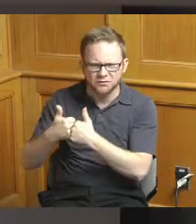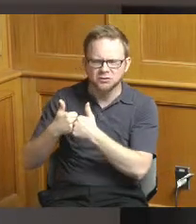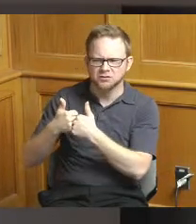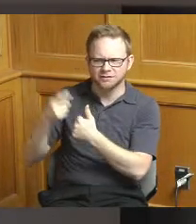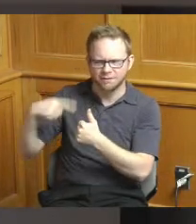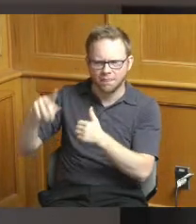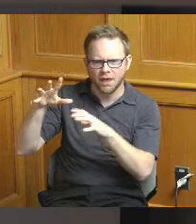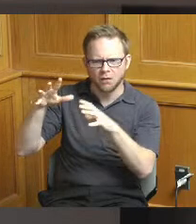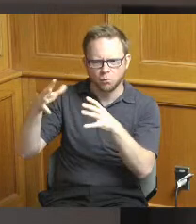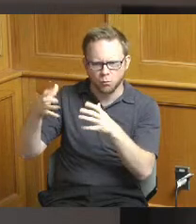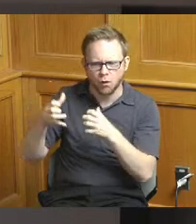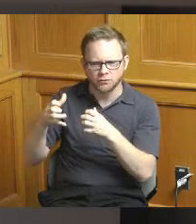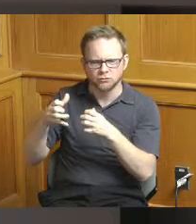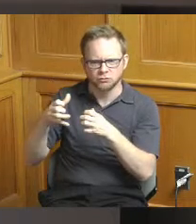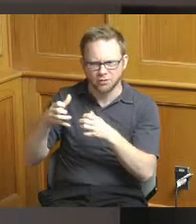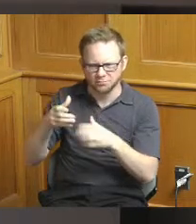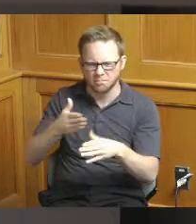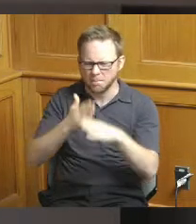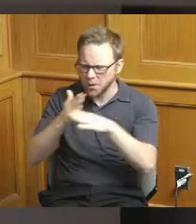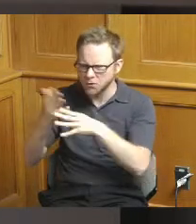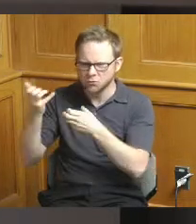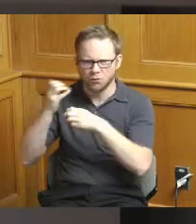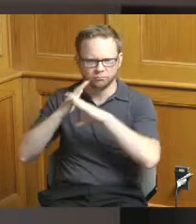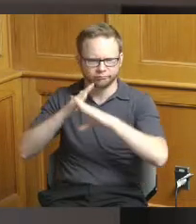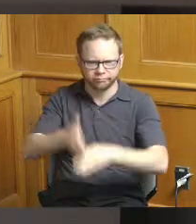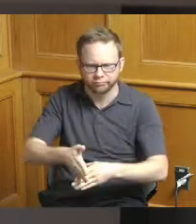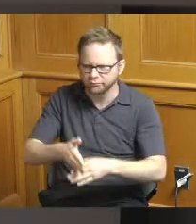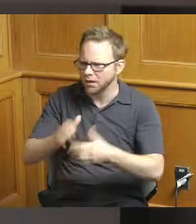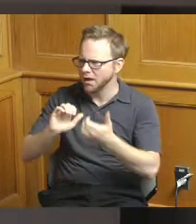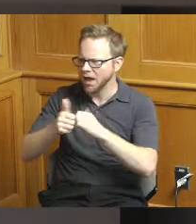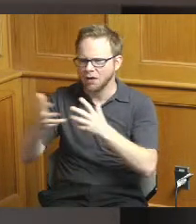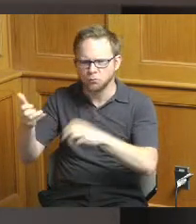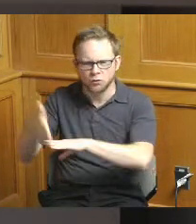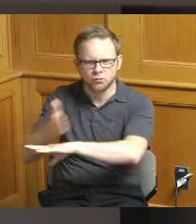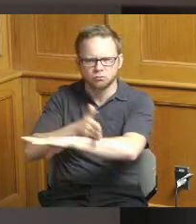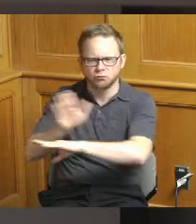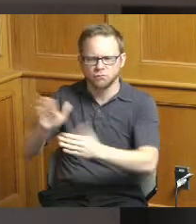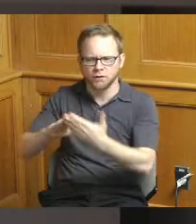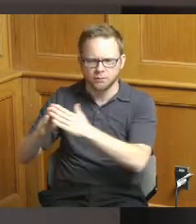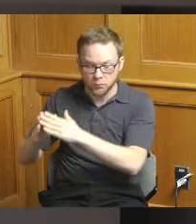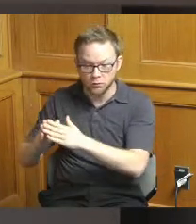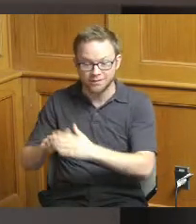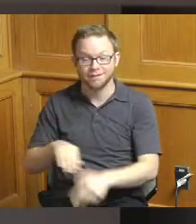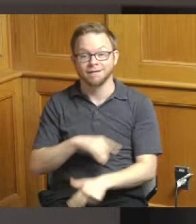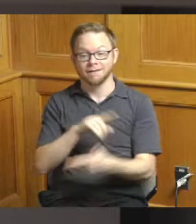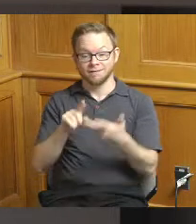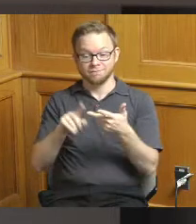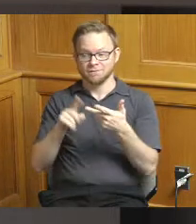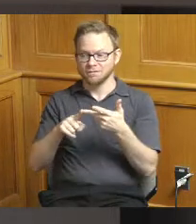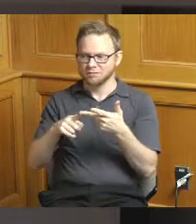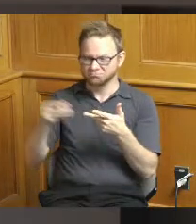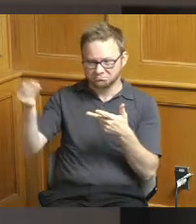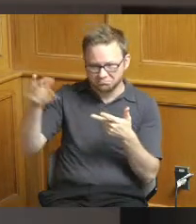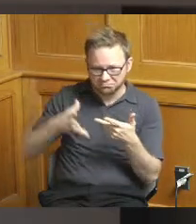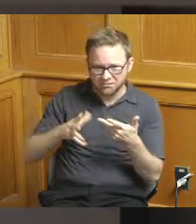county and then three tell us how they're going to match those challenges or challenge with some